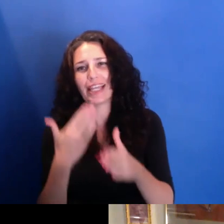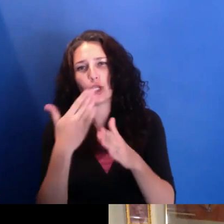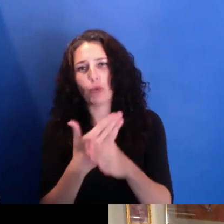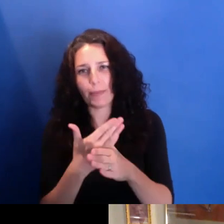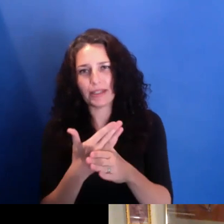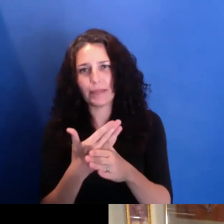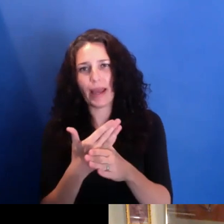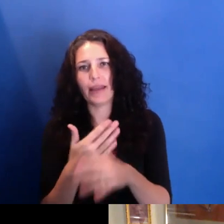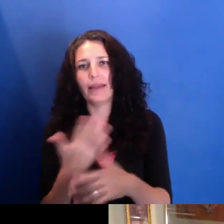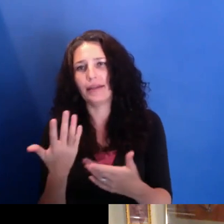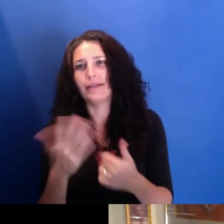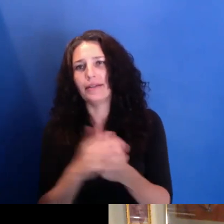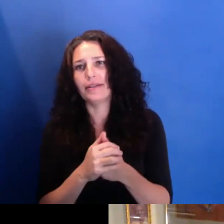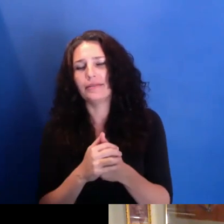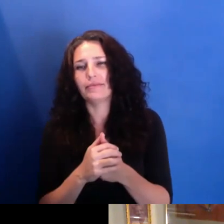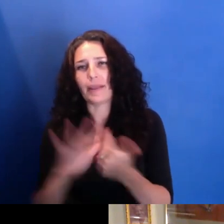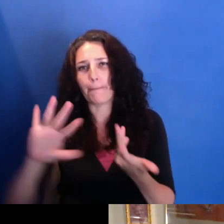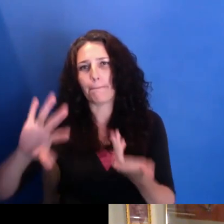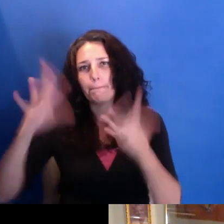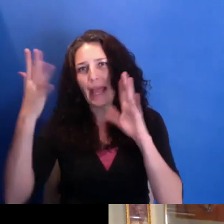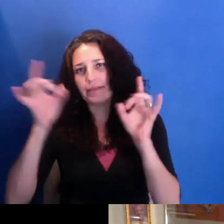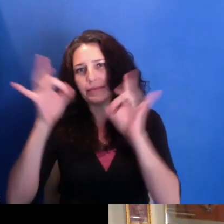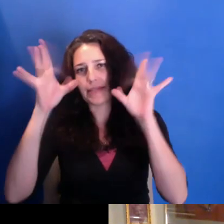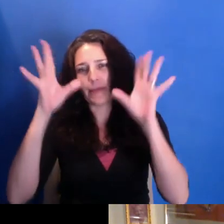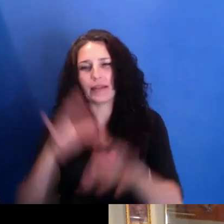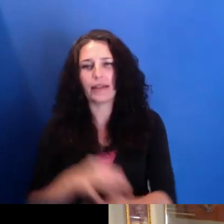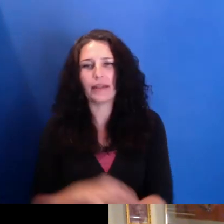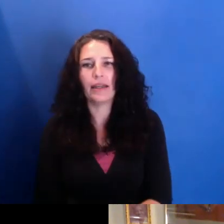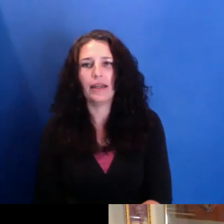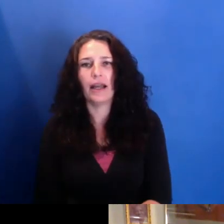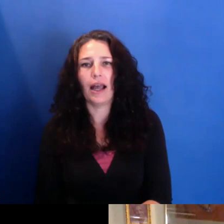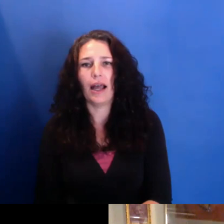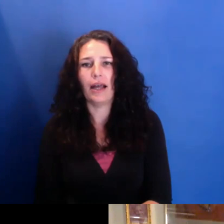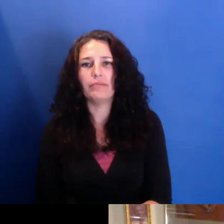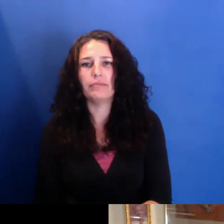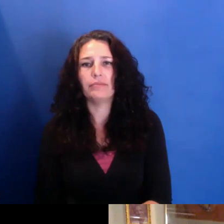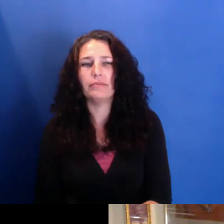is we had organized a traveling exhibition working